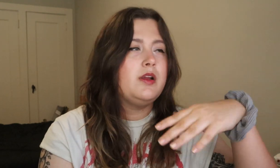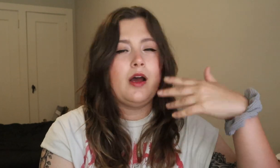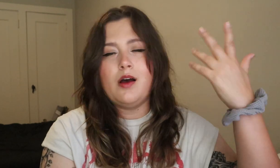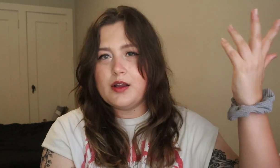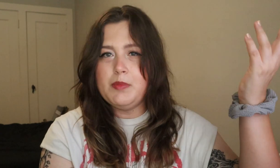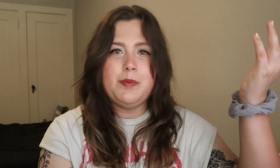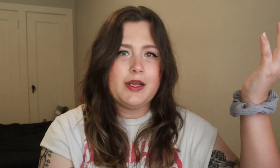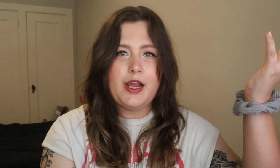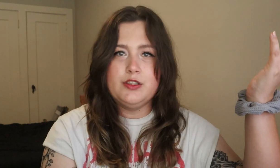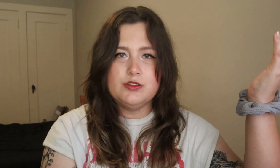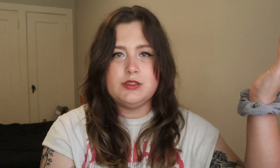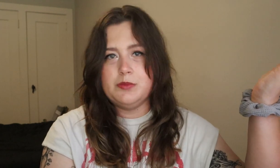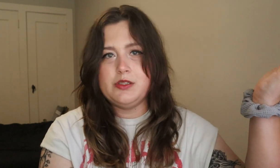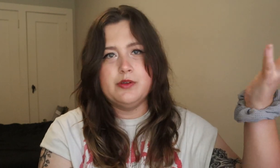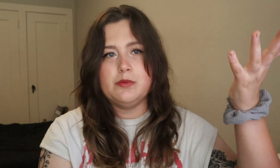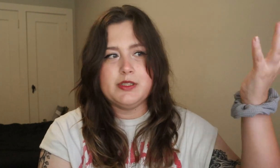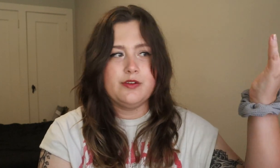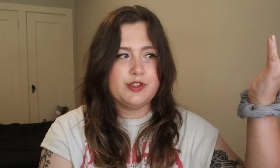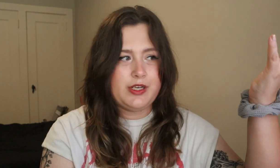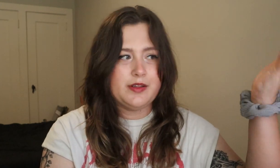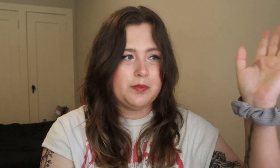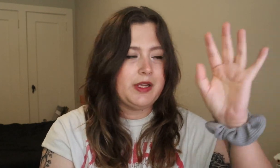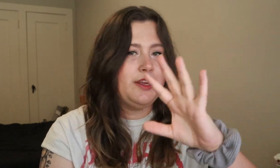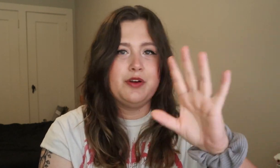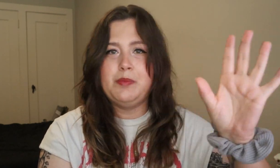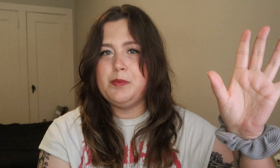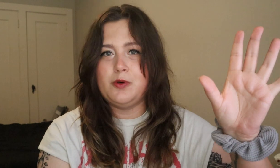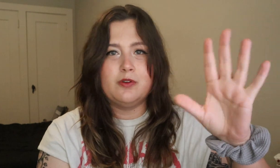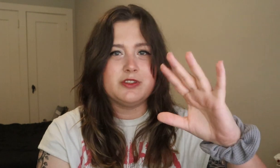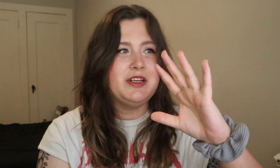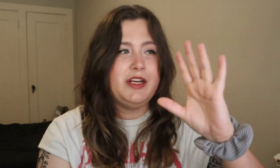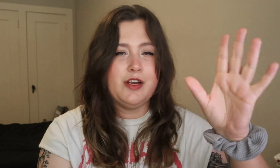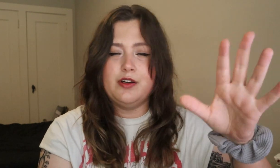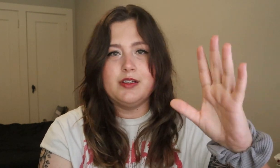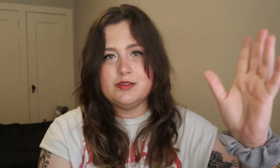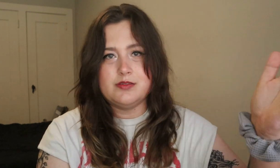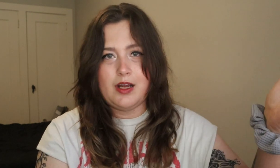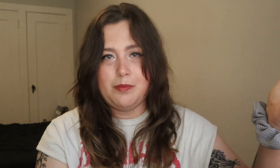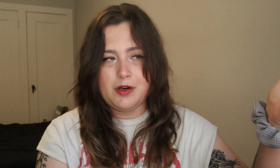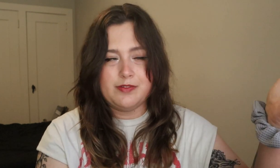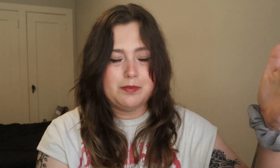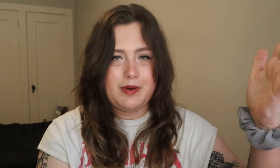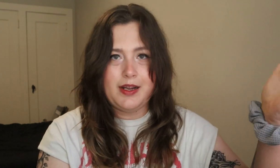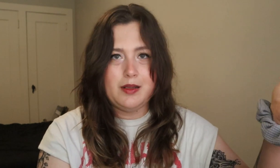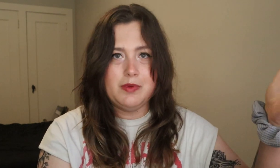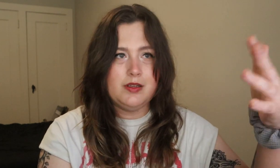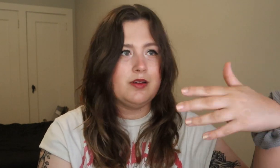Yeah, maybe occasionally somebody's going to misunderstand something. Hearing people's hearing is not perfect by any means.